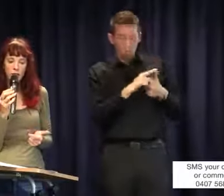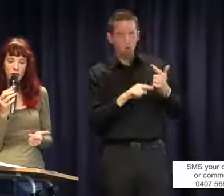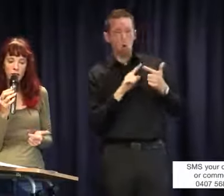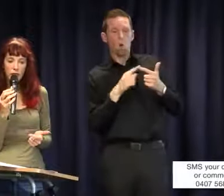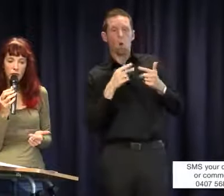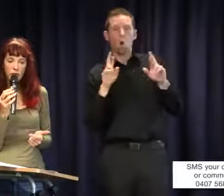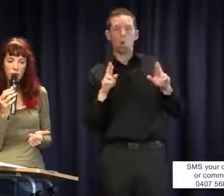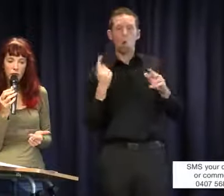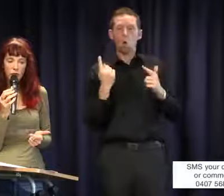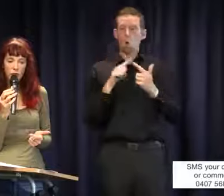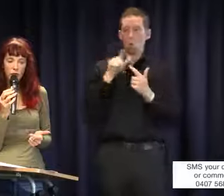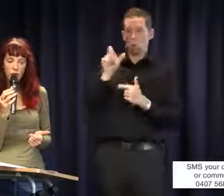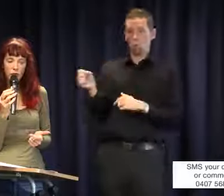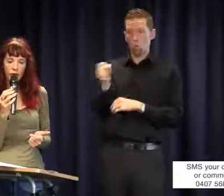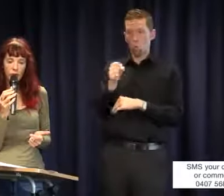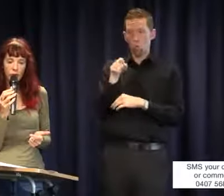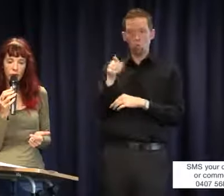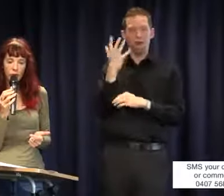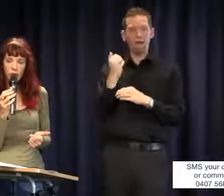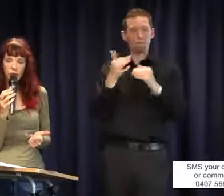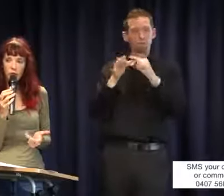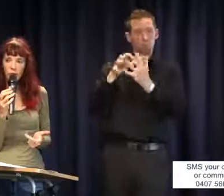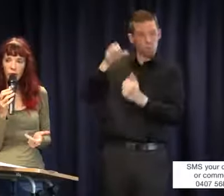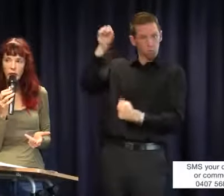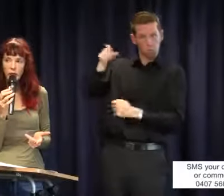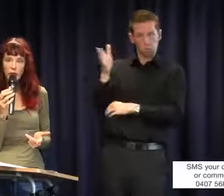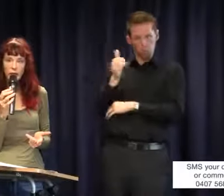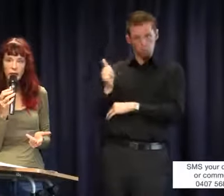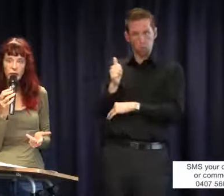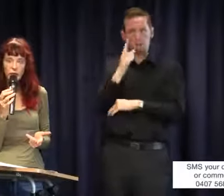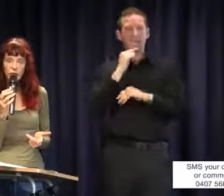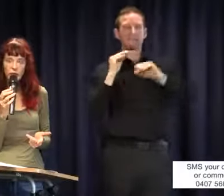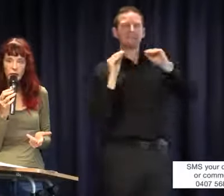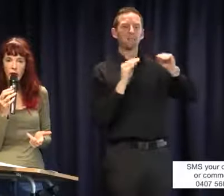in that language or uses a qualified interpreter to teach you English as a second language